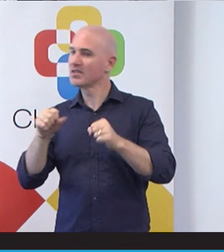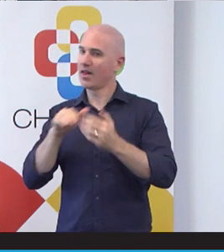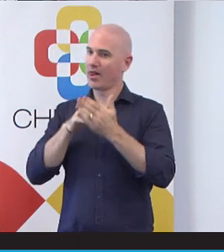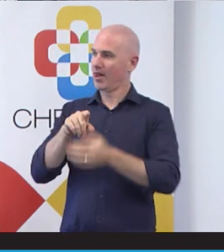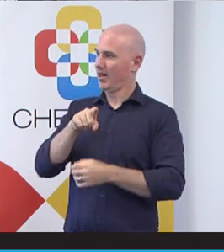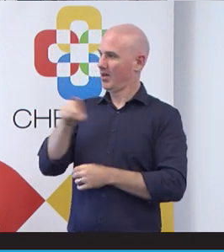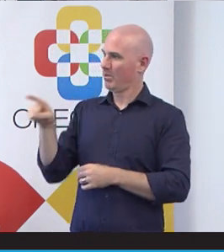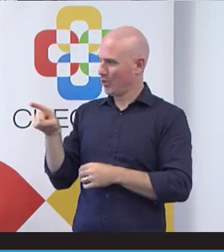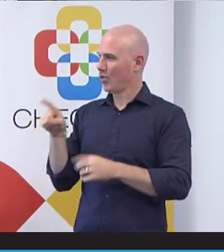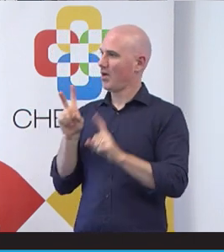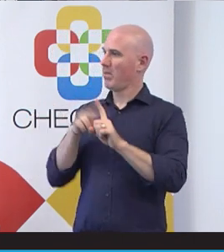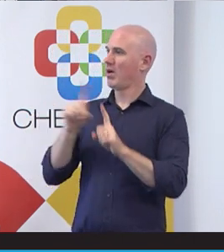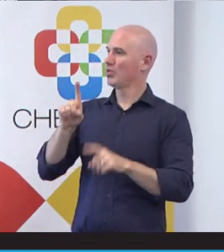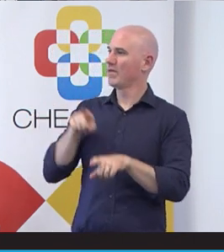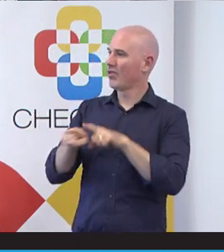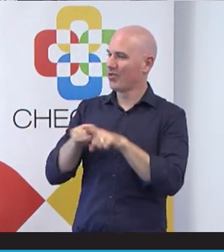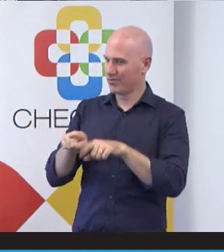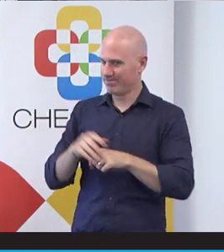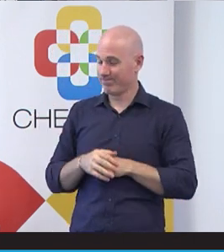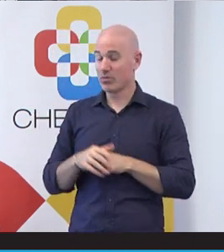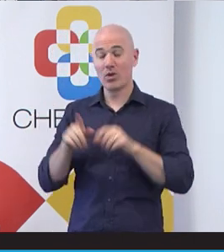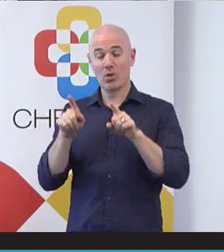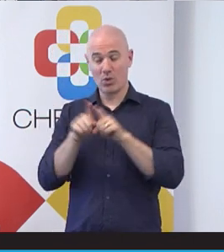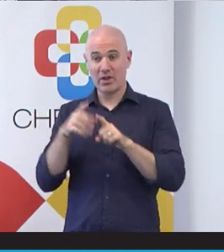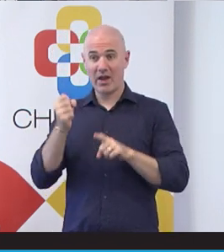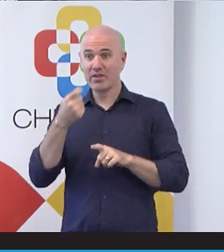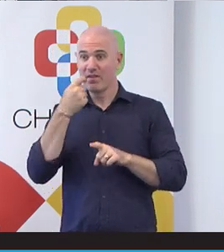also developed a number of resources that are meant to complement the course as well.